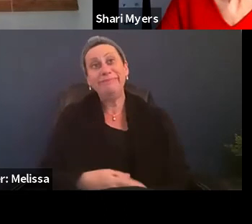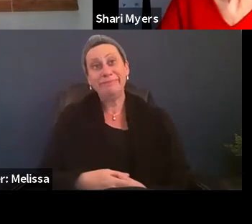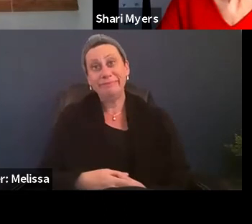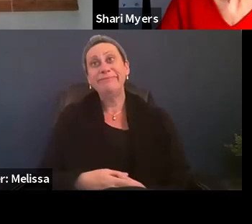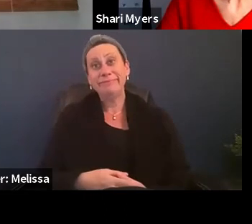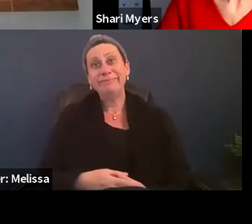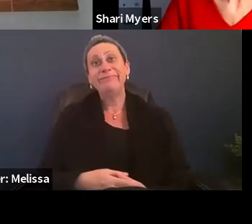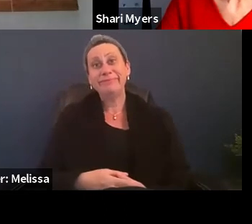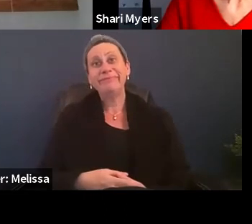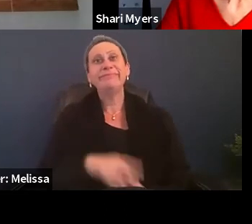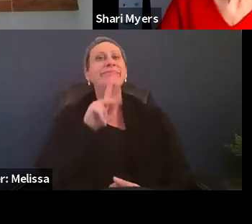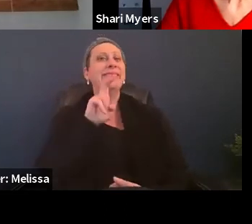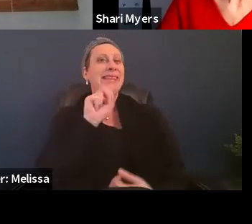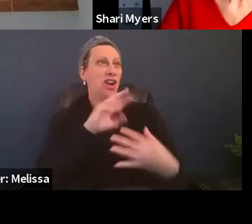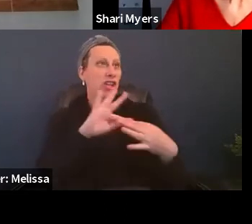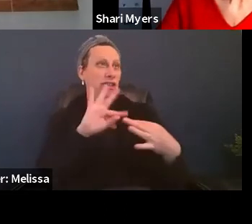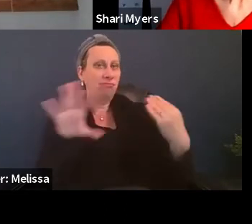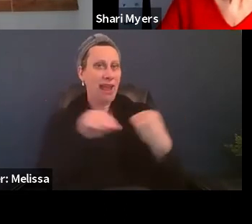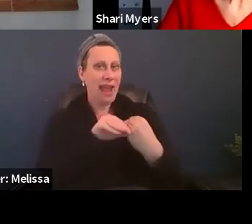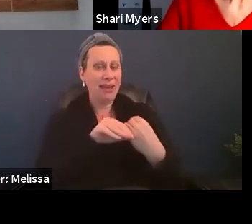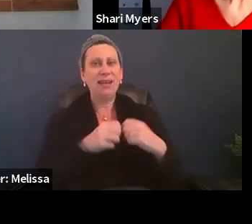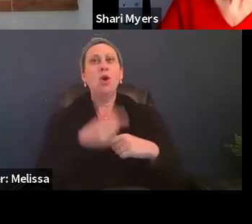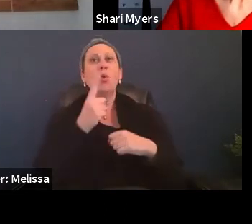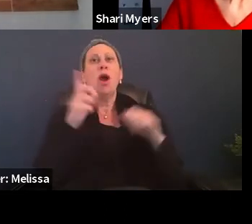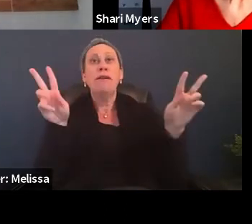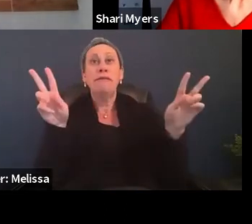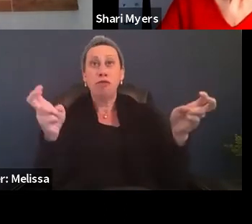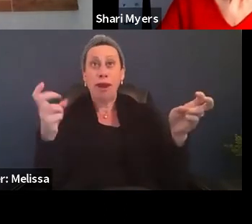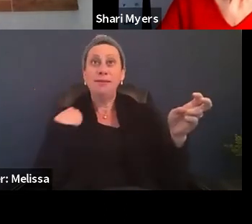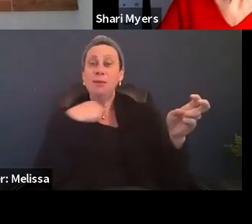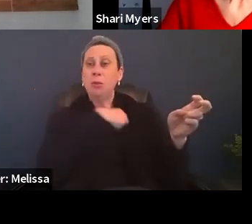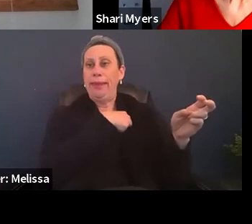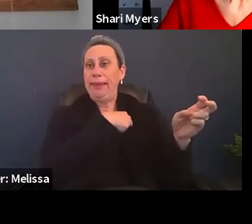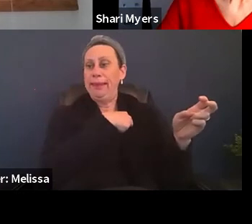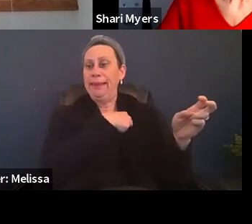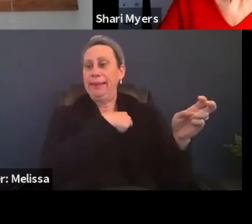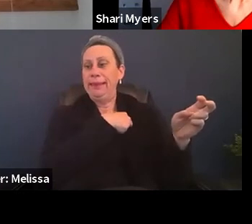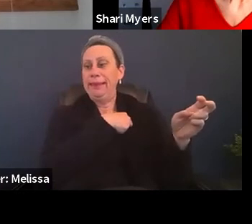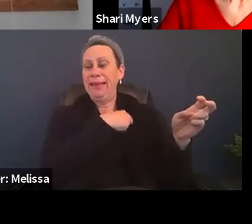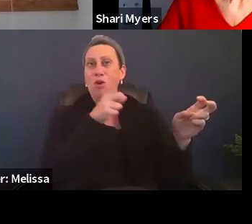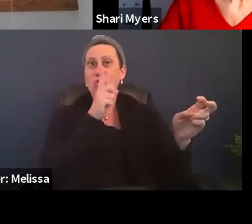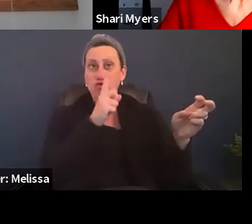And I can jump into one of the phrases that we really, really believe in